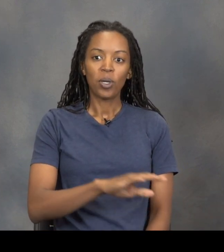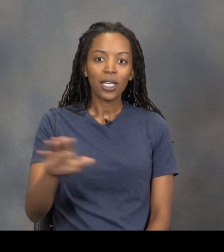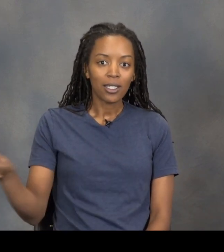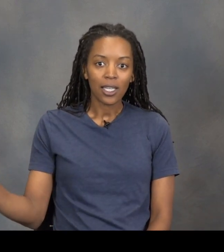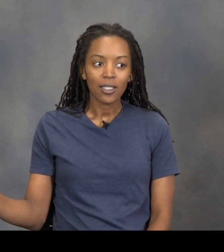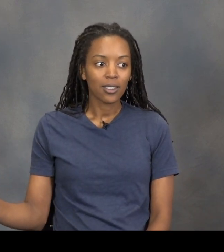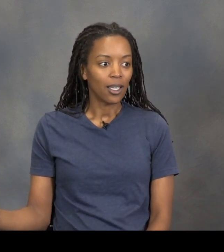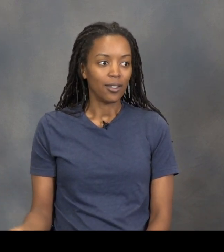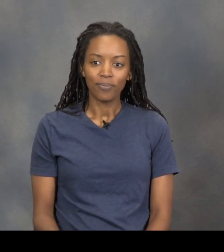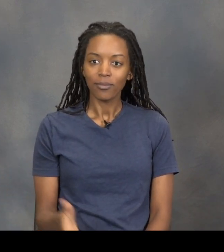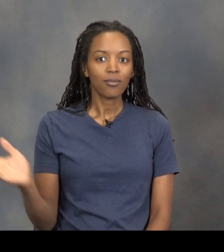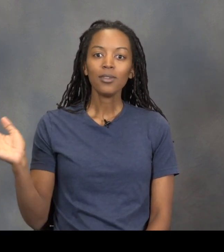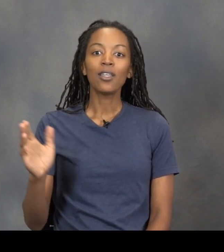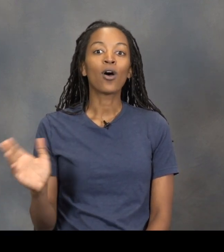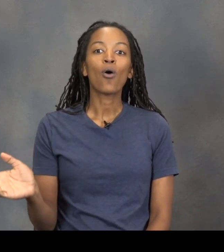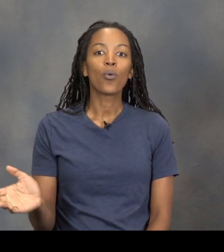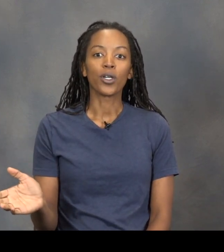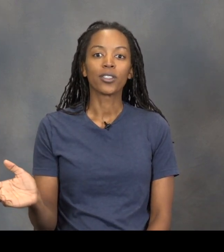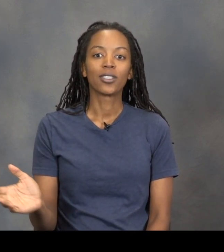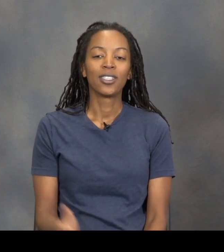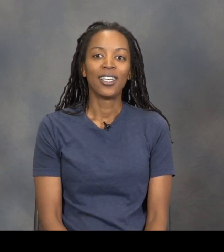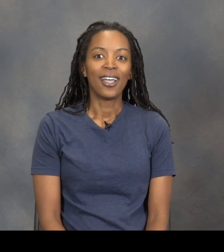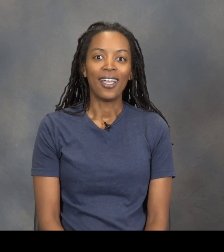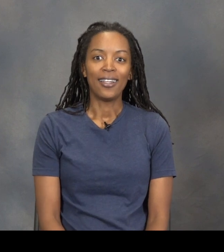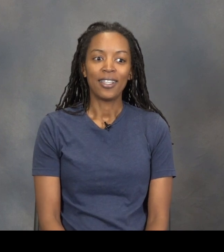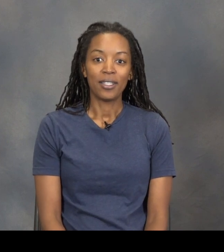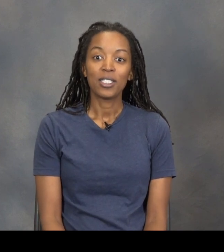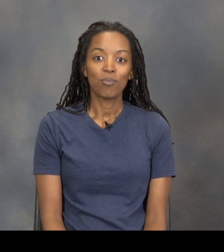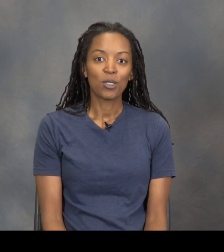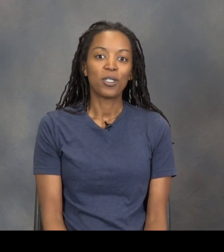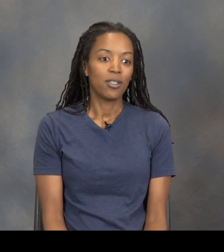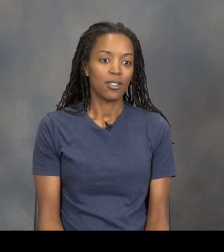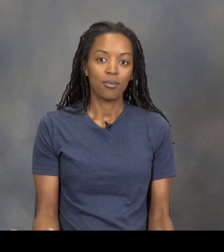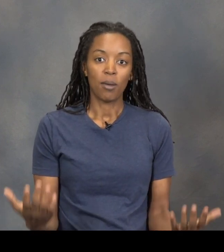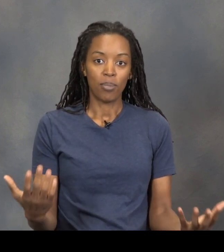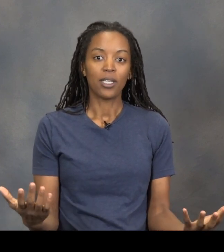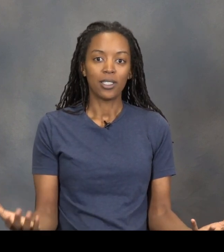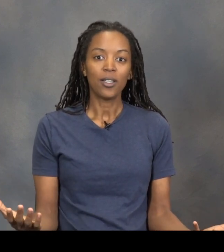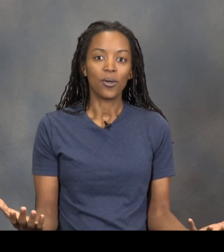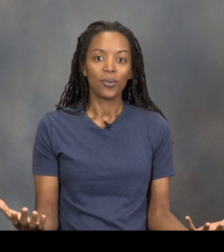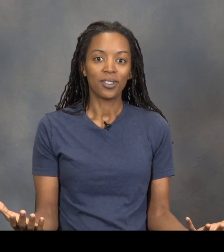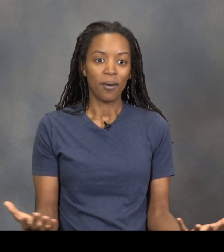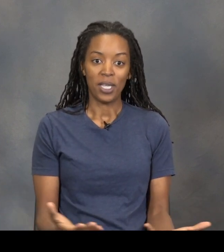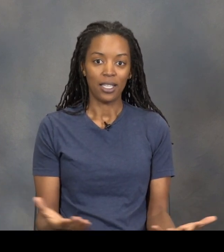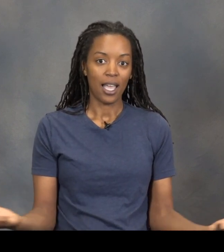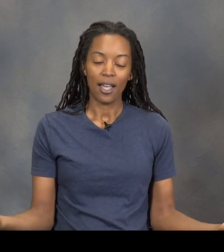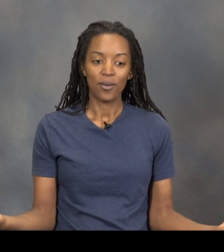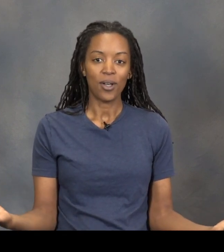picnics and the whole works, and this must be a big deal. I mean, I don't know.